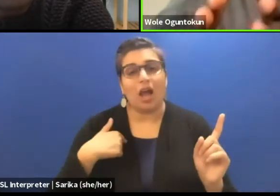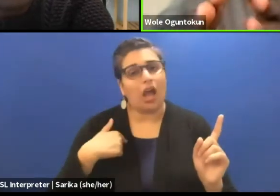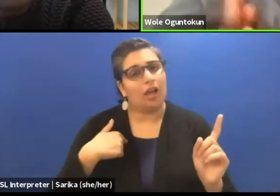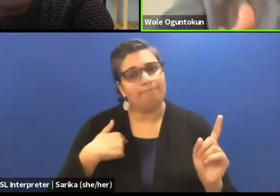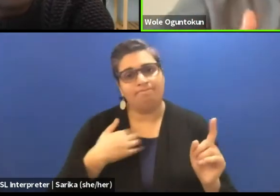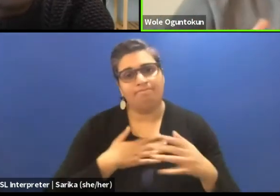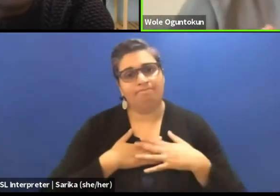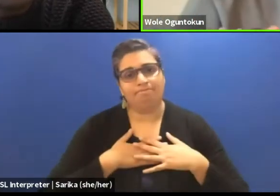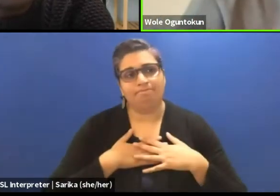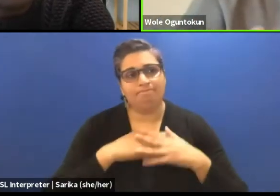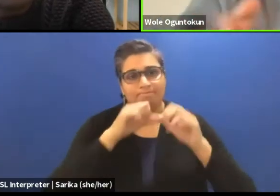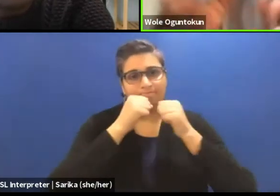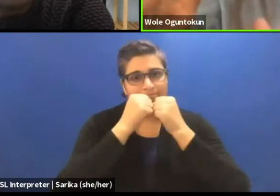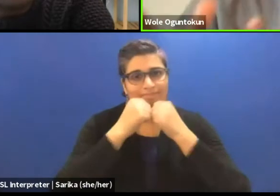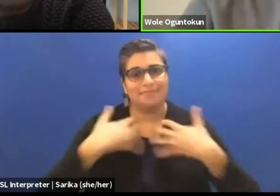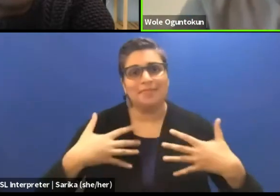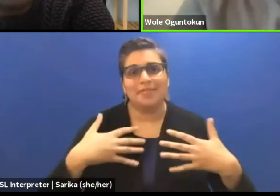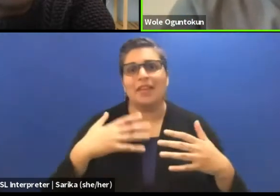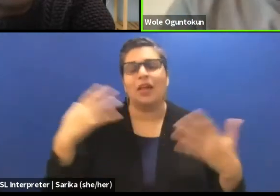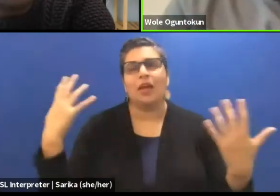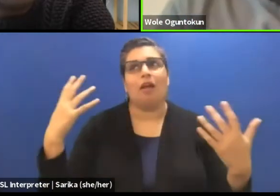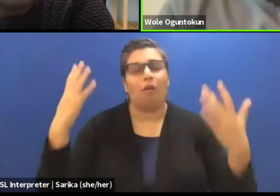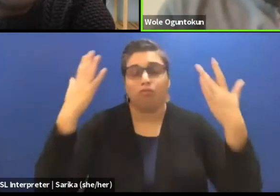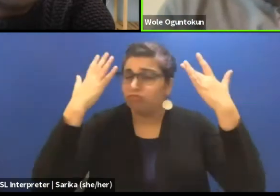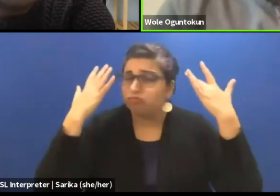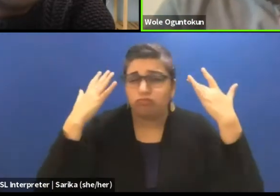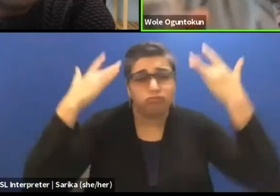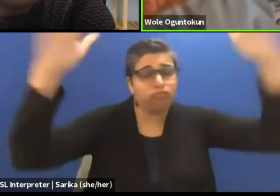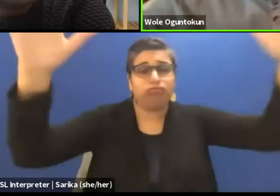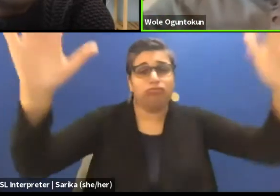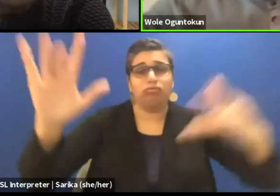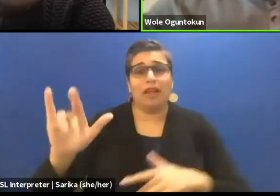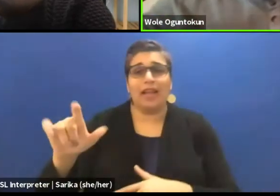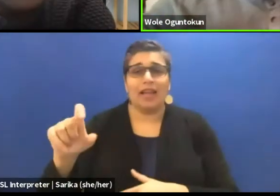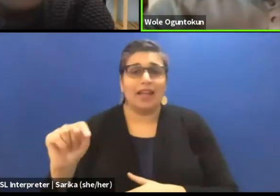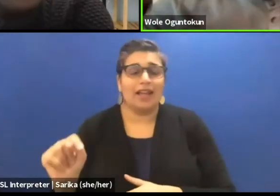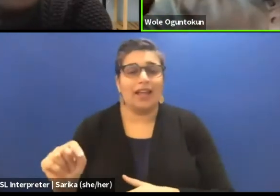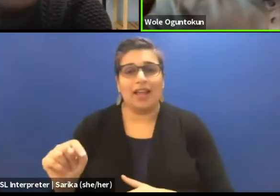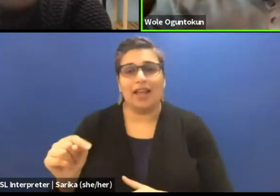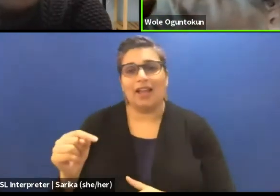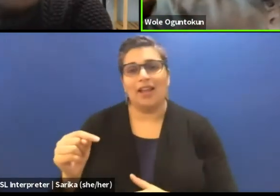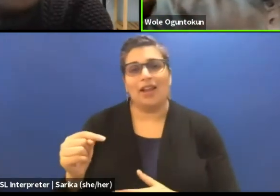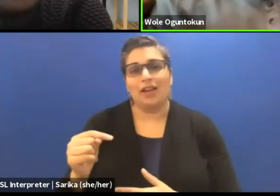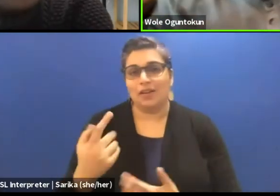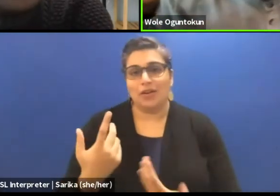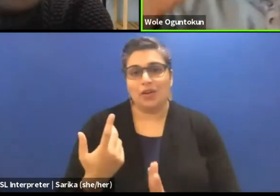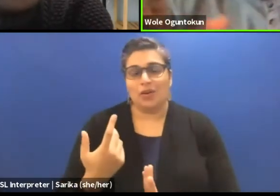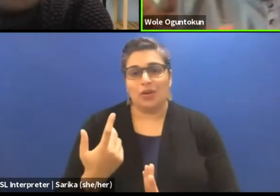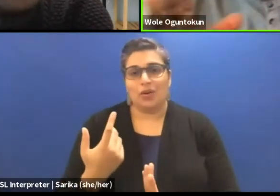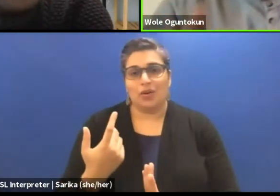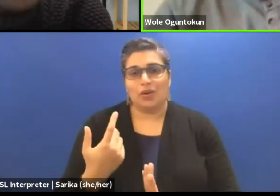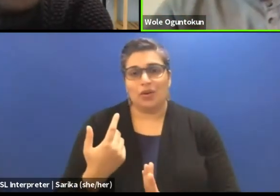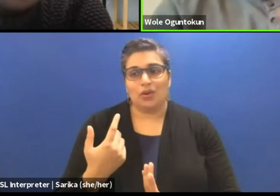I was blessed with a highly intelligent cast at that point. It was a repertory body.